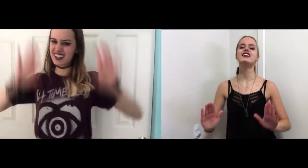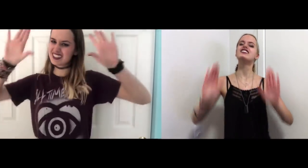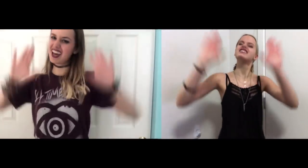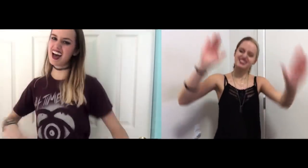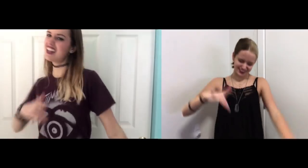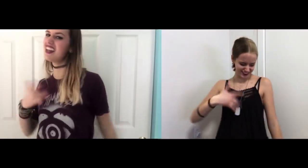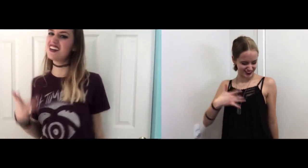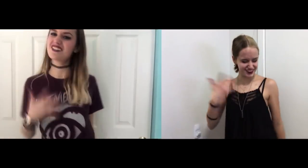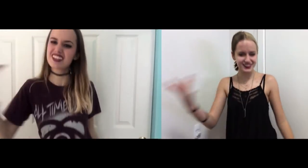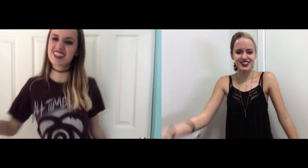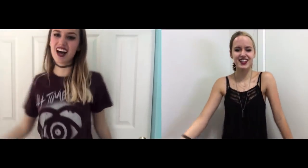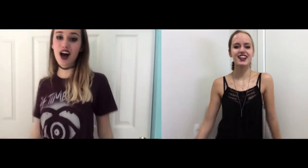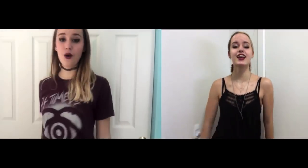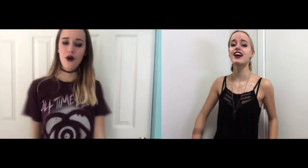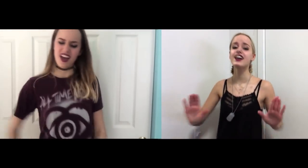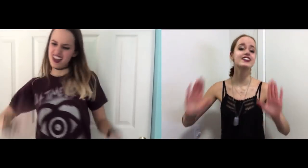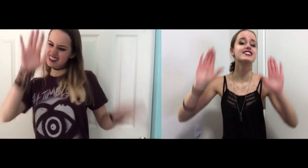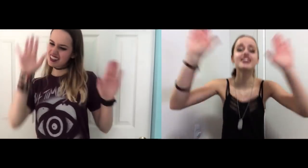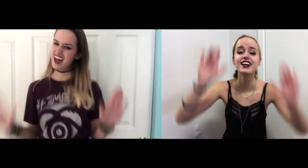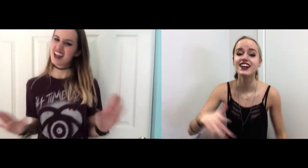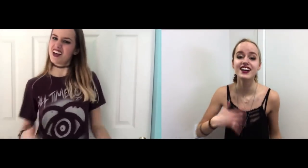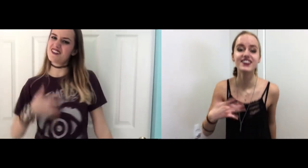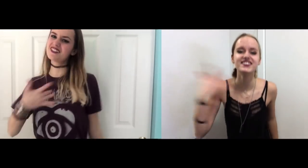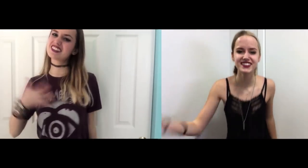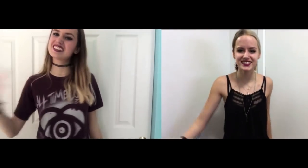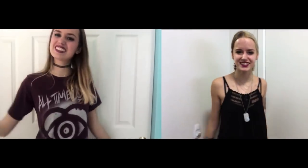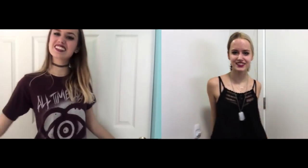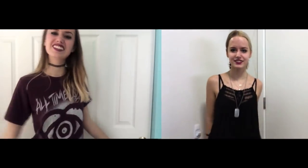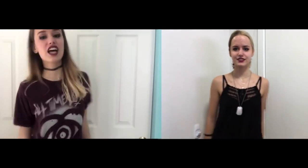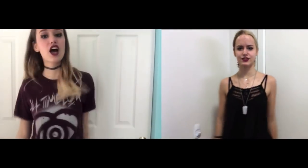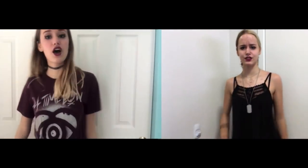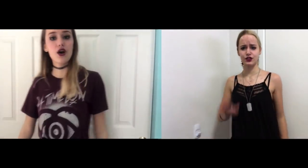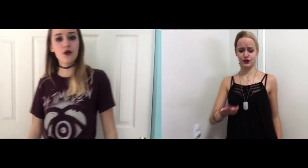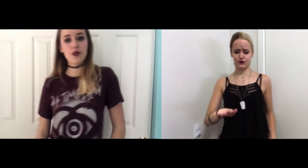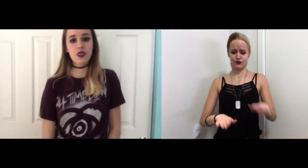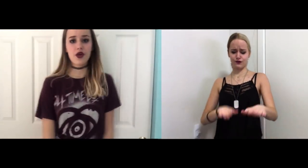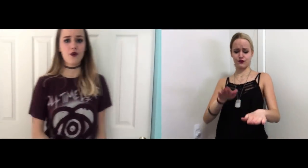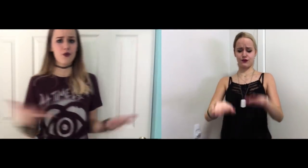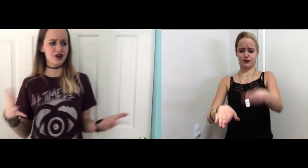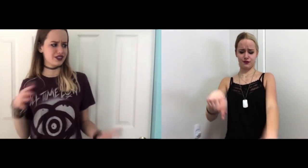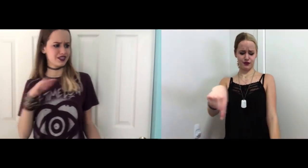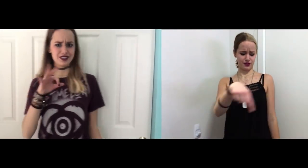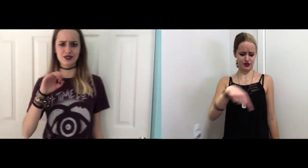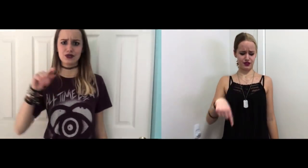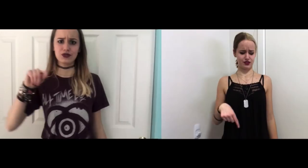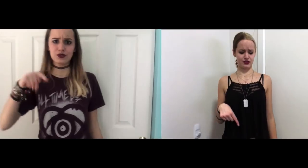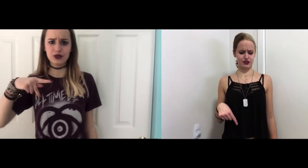It's a hell of a feeling though! What are these footprints?